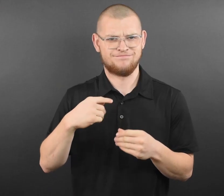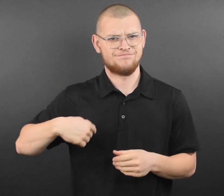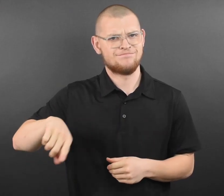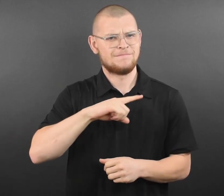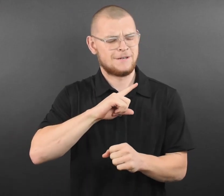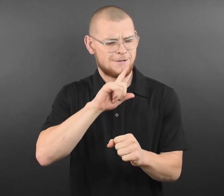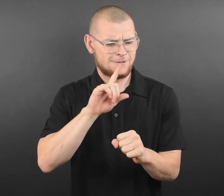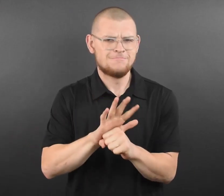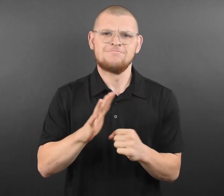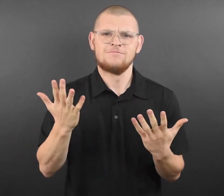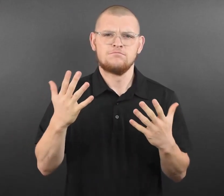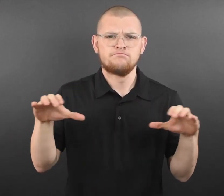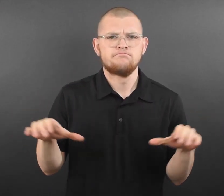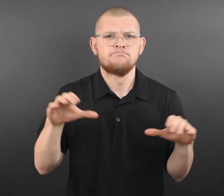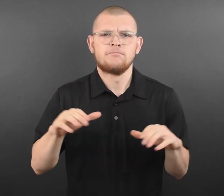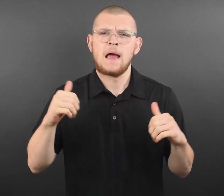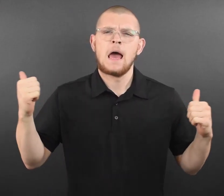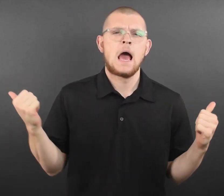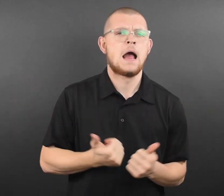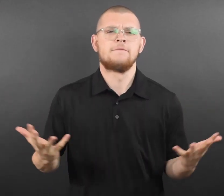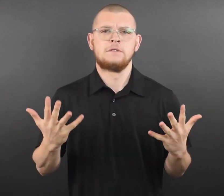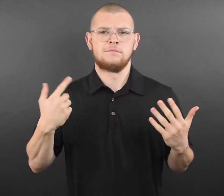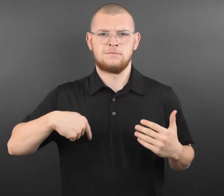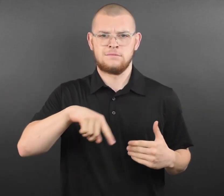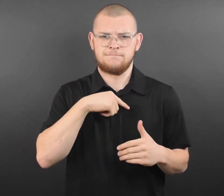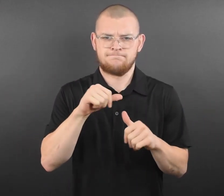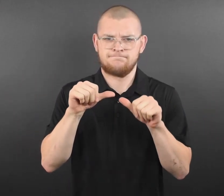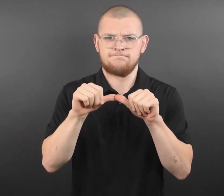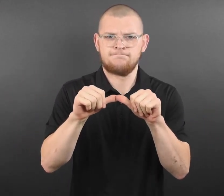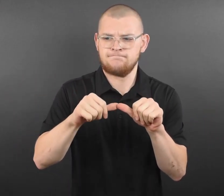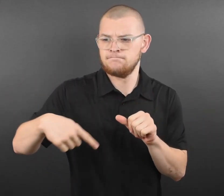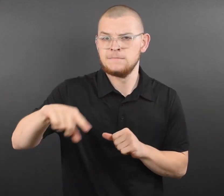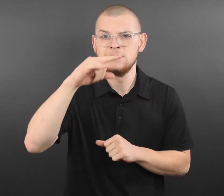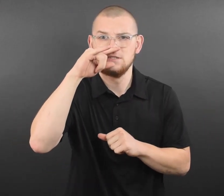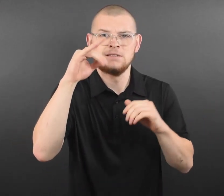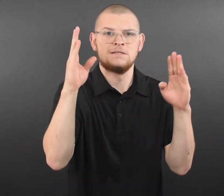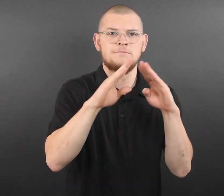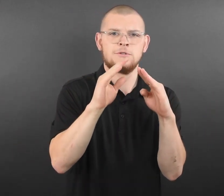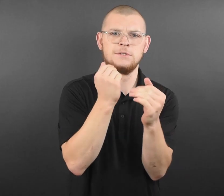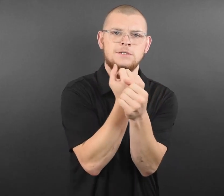encouraging kids to roll up their sleeves and support our fight against COVID-19.”